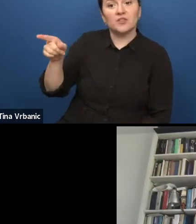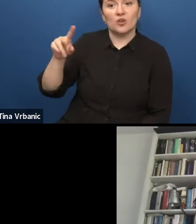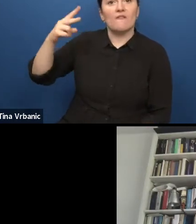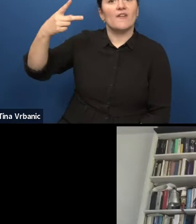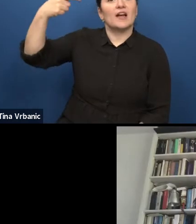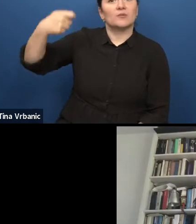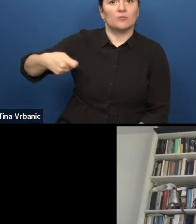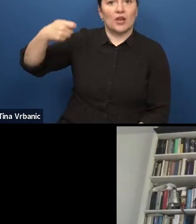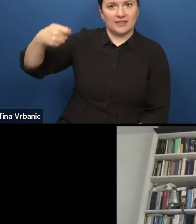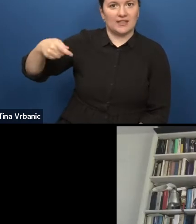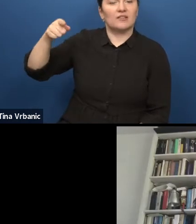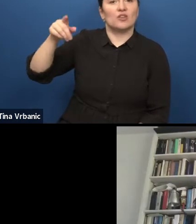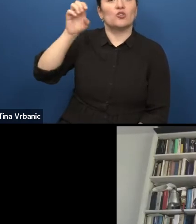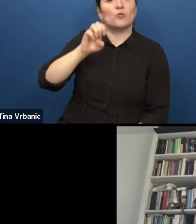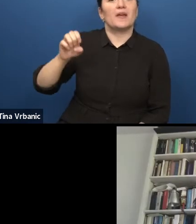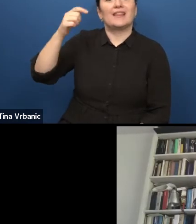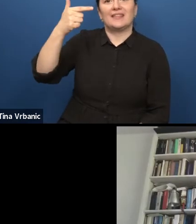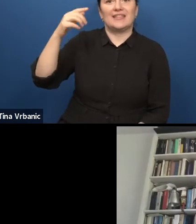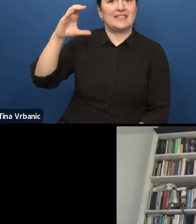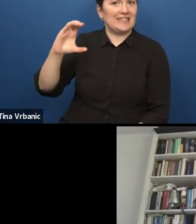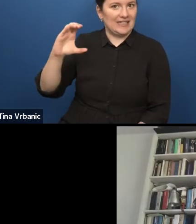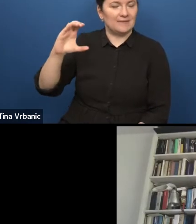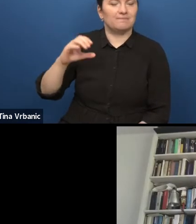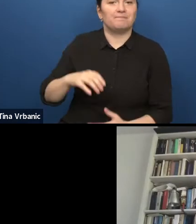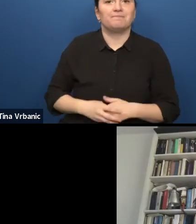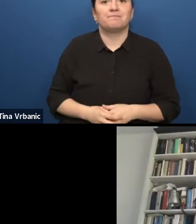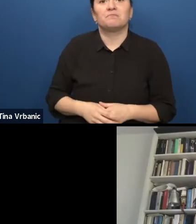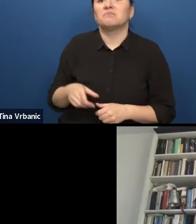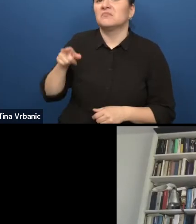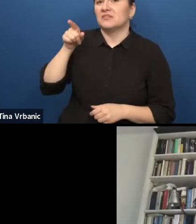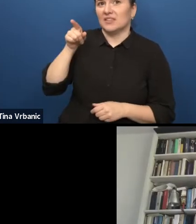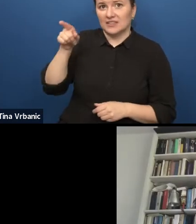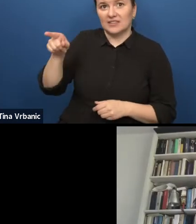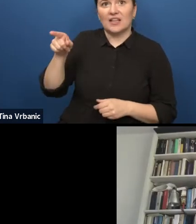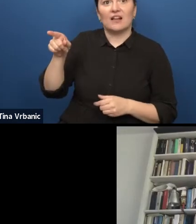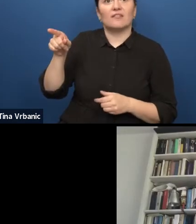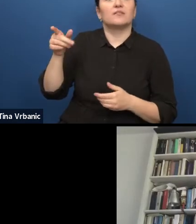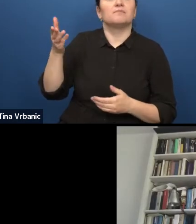and Head Dramaturge at De Toneelmakerij in Amsterdam.